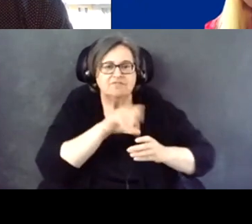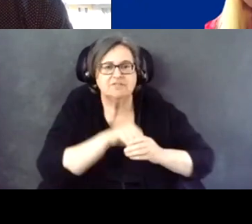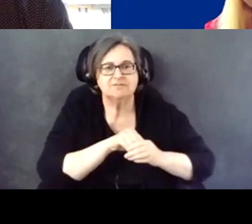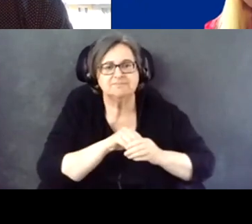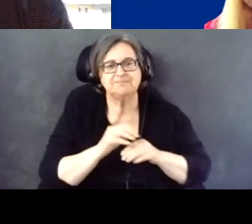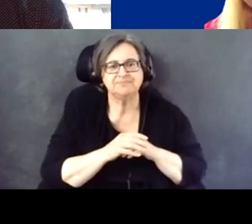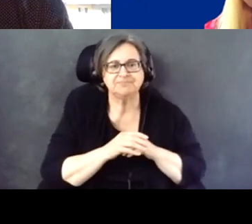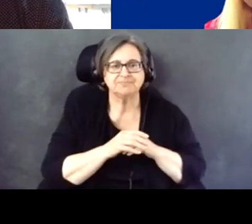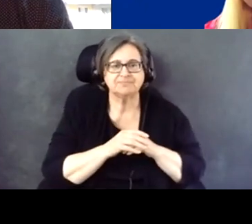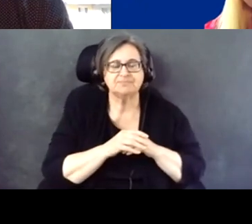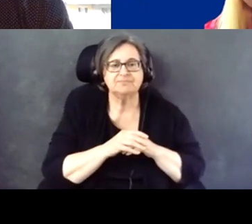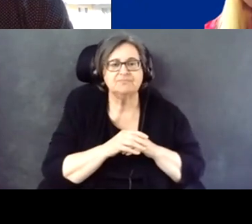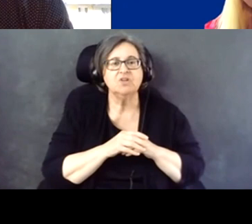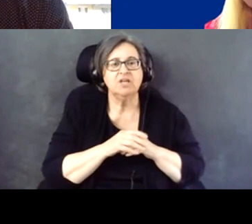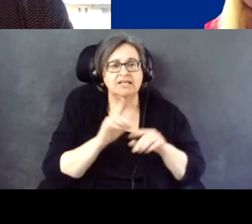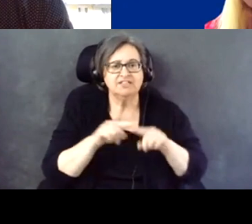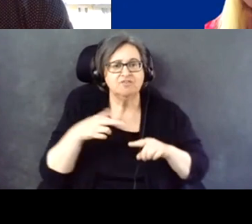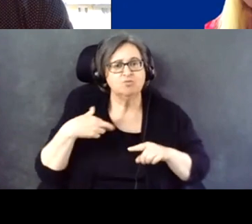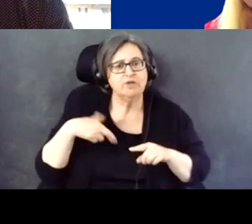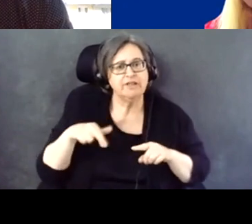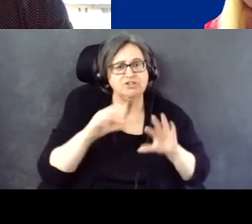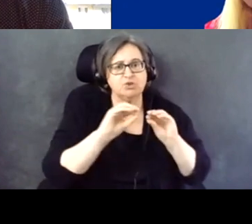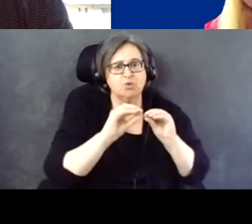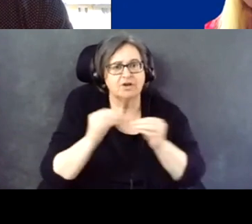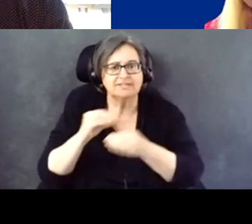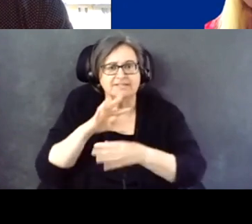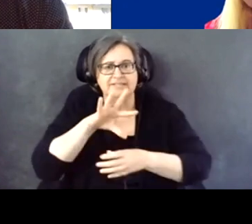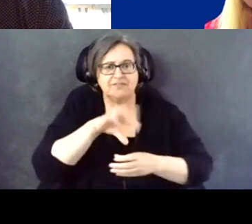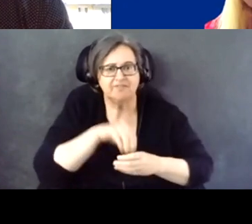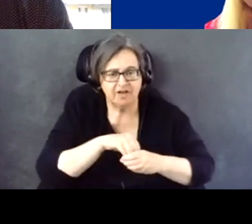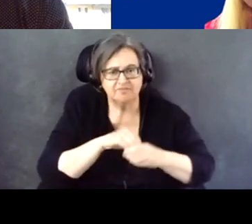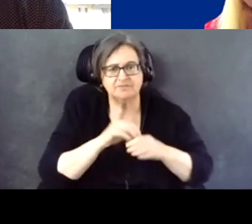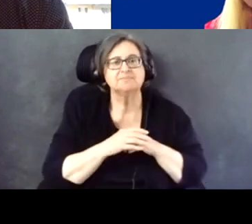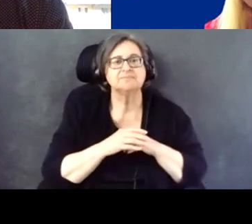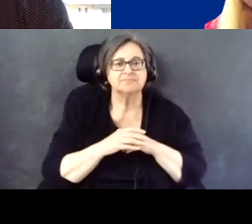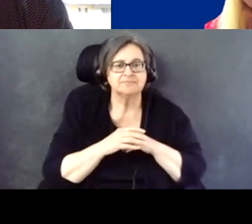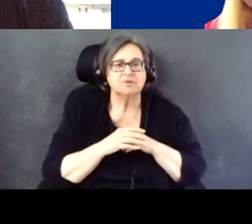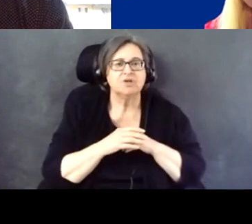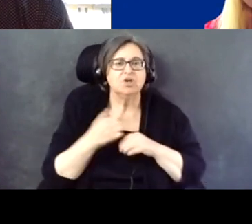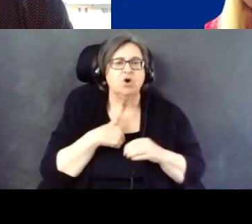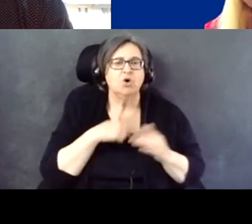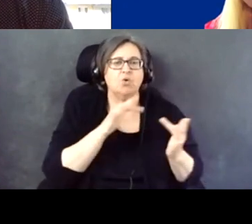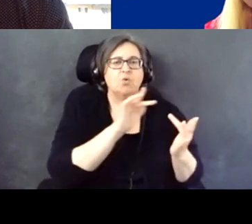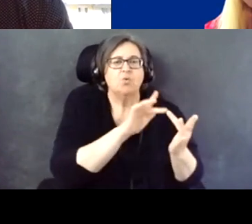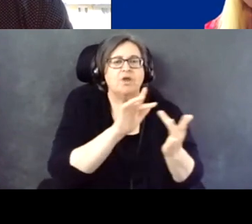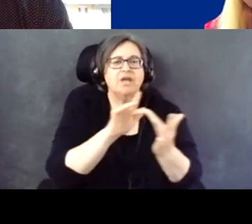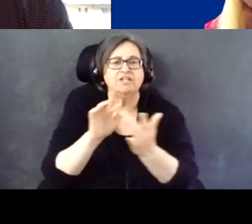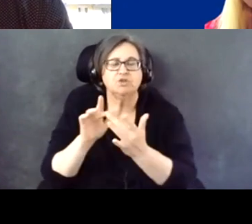faith-based organizations involved, and, again, we reached out also to -- we work with Black